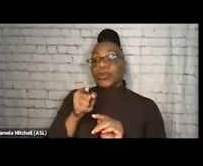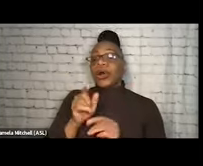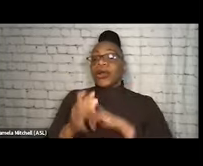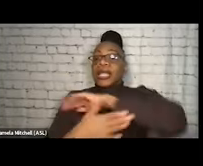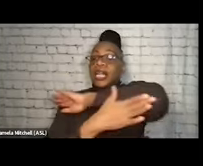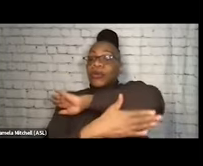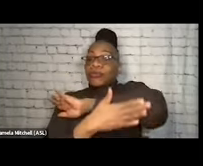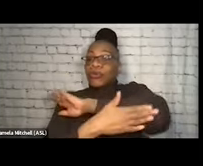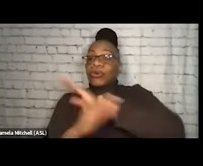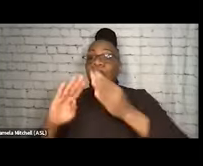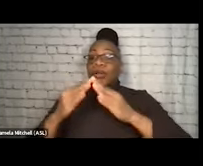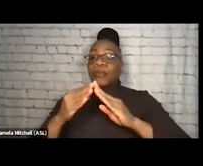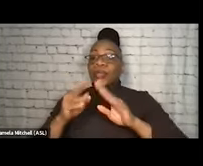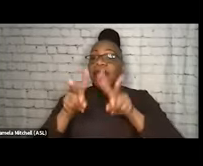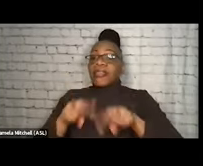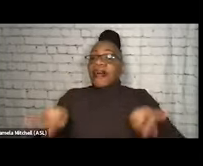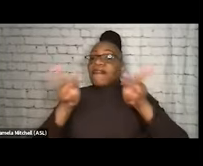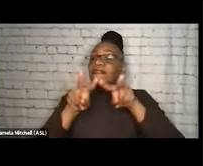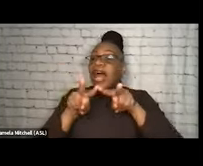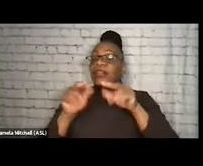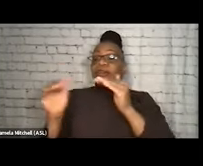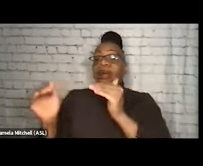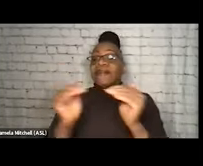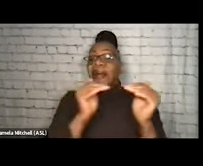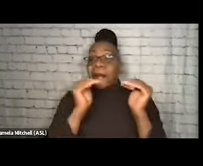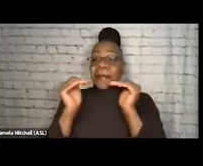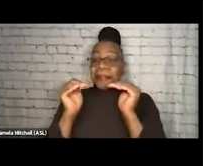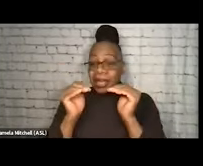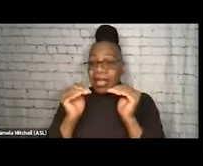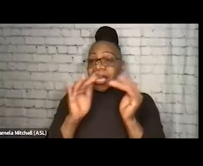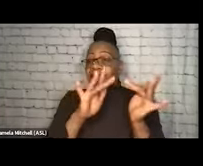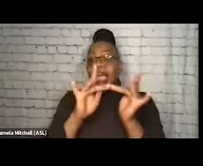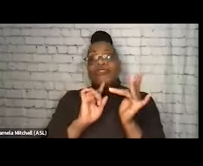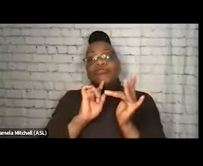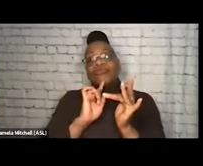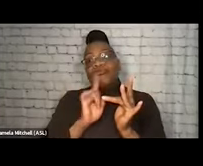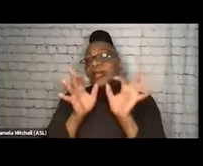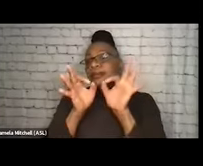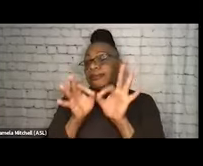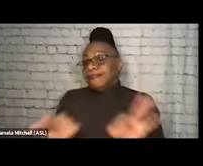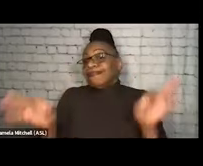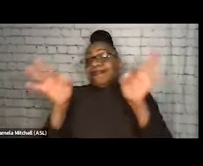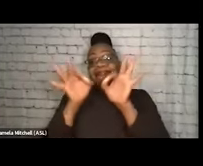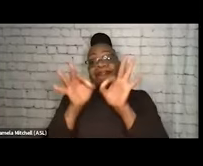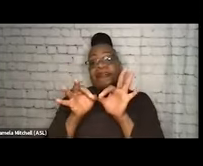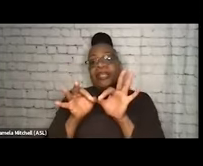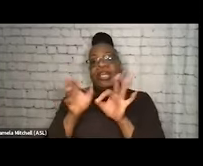the value of peer networks is pretty paramount. So, like, you'll hear a lot of people say, like,